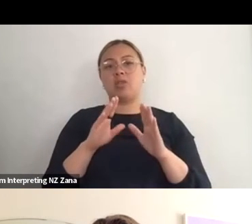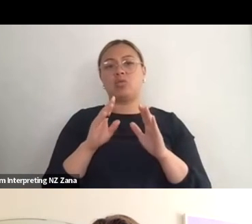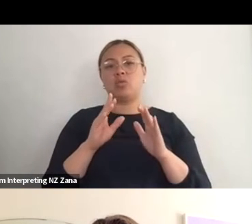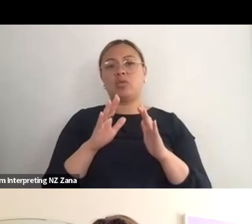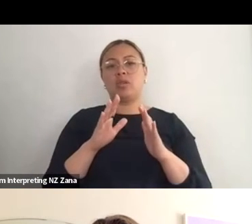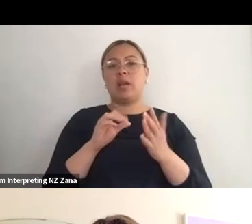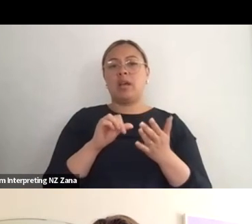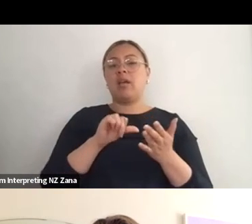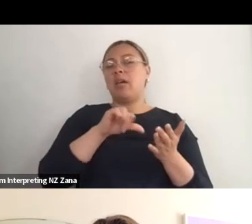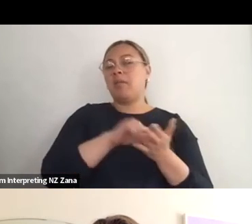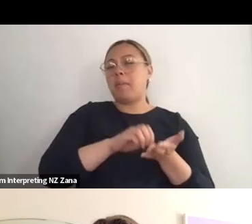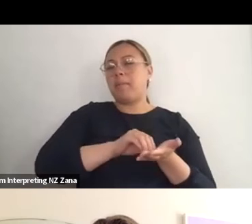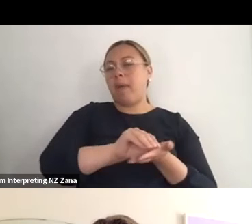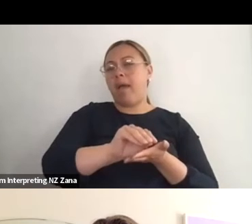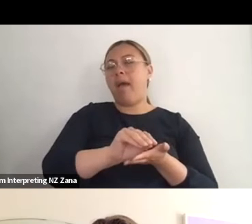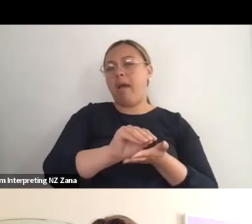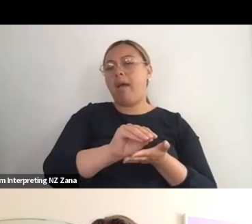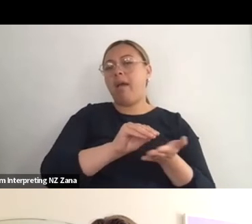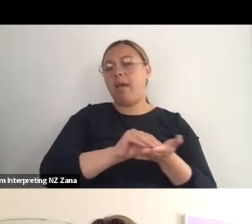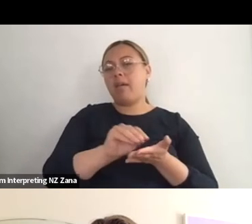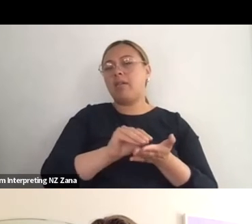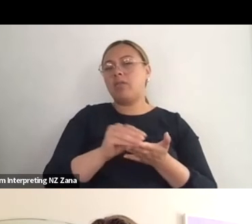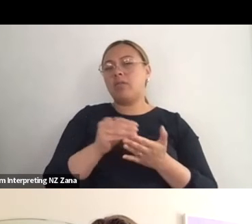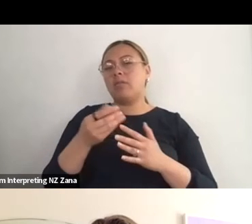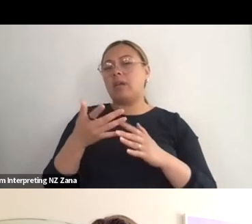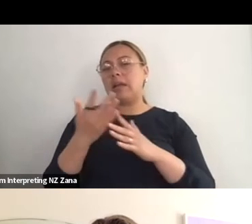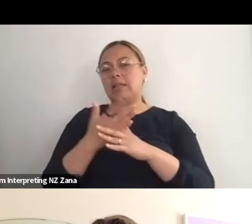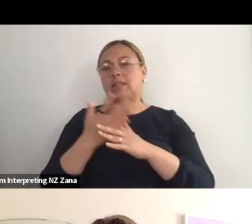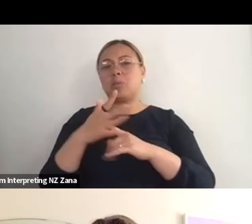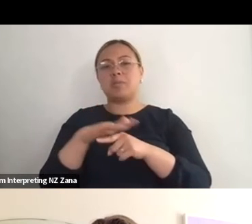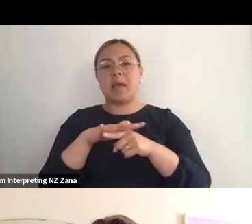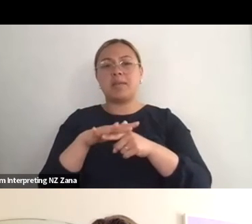the last few years that's beginning to really grow, so a lot of the the bigger houses and the